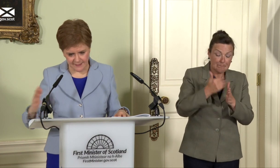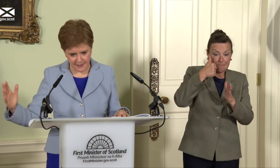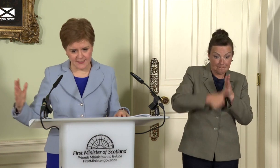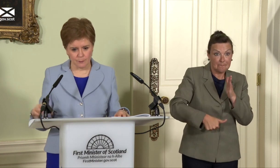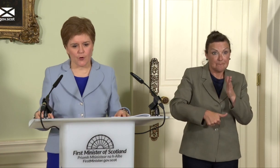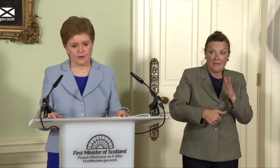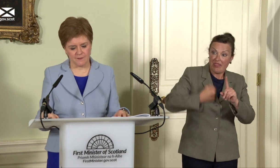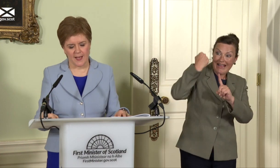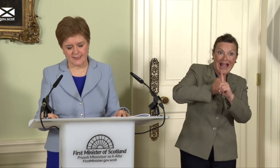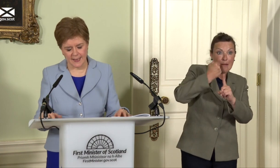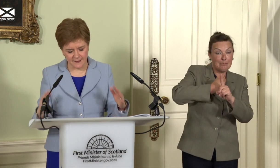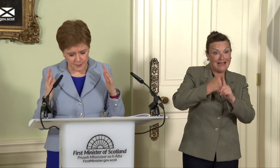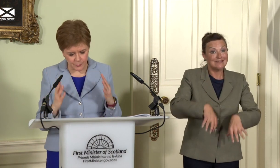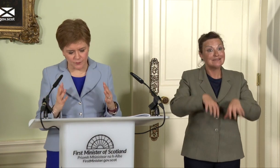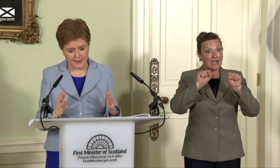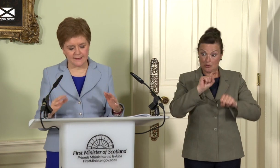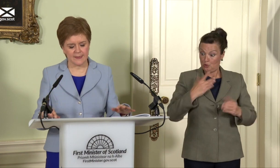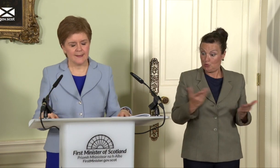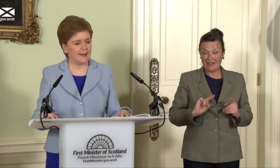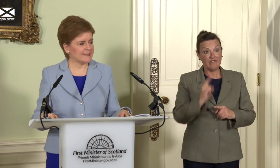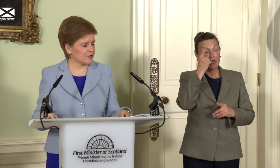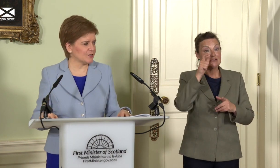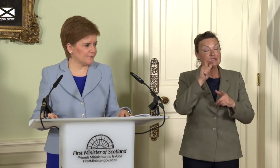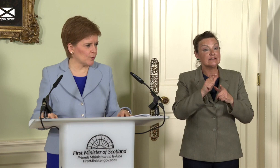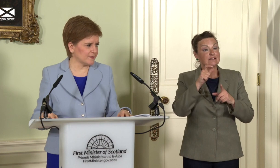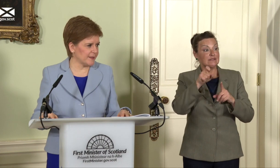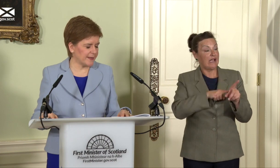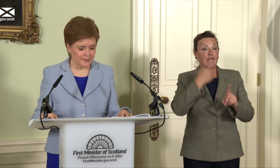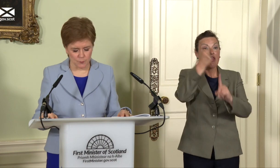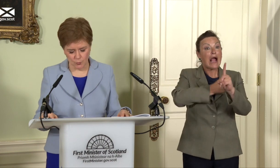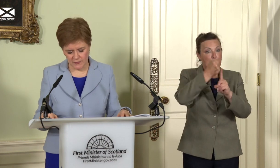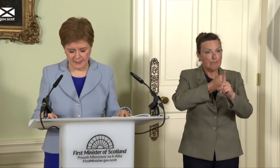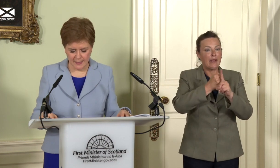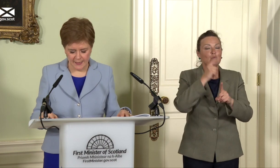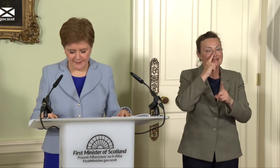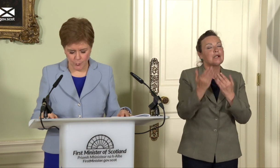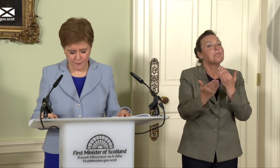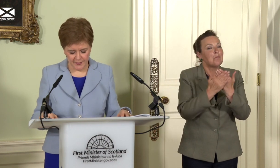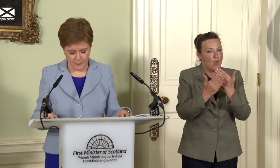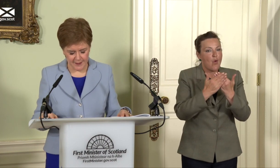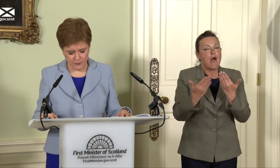starting point of that, as people’s minds start to focus, I think we will see support for independence rise.